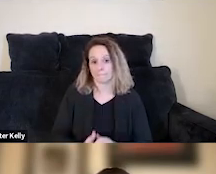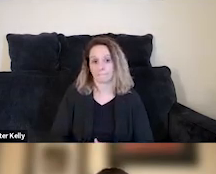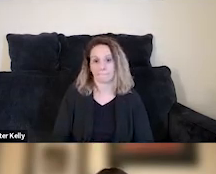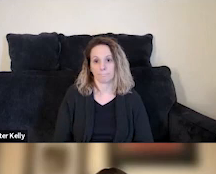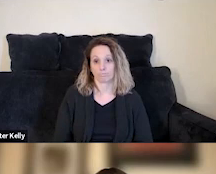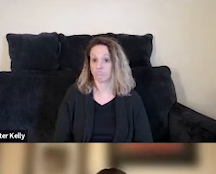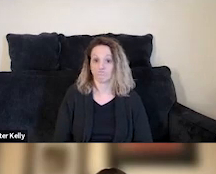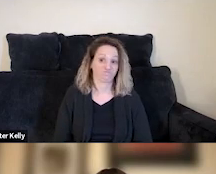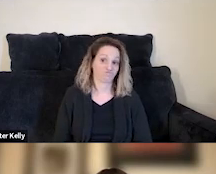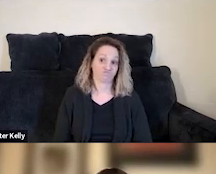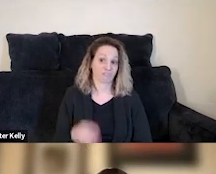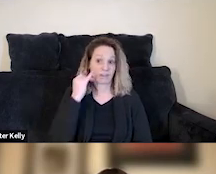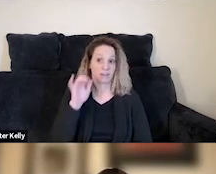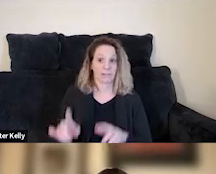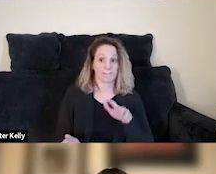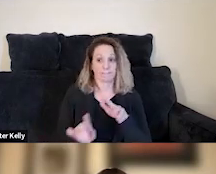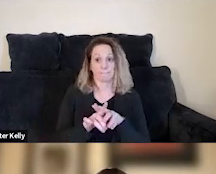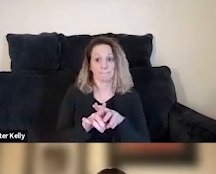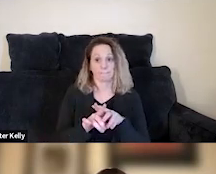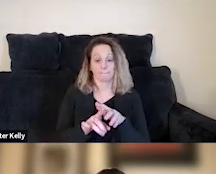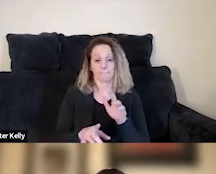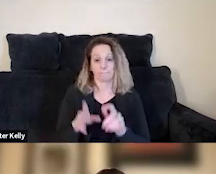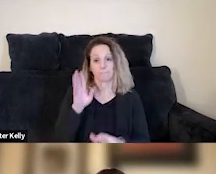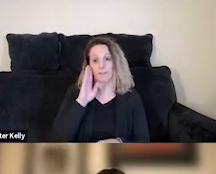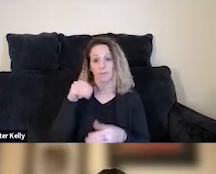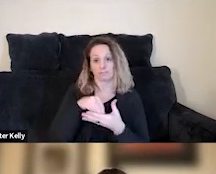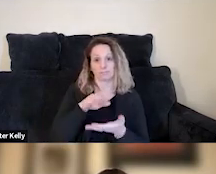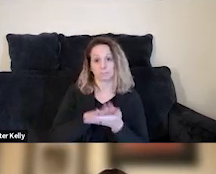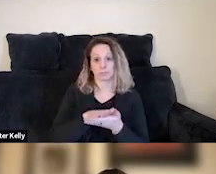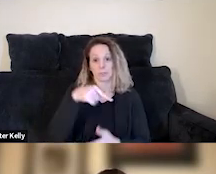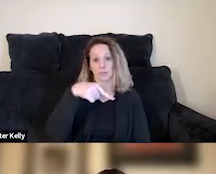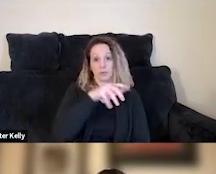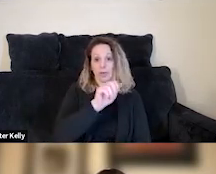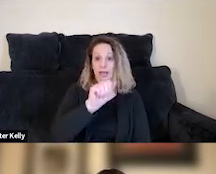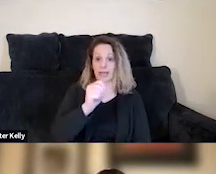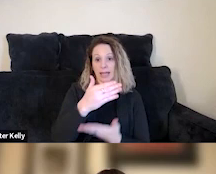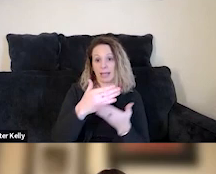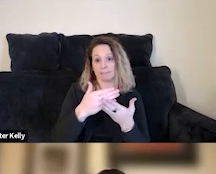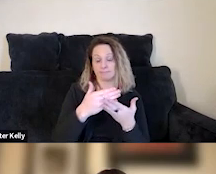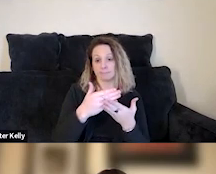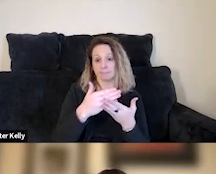Not seeing any. If any come up while I'm talking, please put them into the Q&A pod, we can get to them.